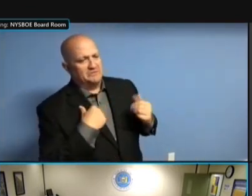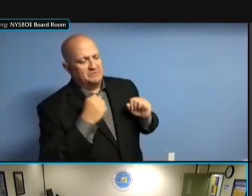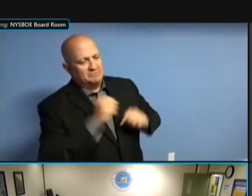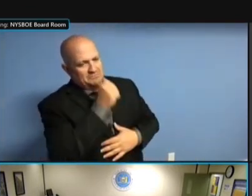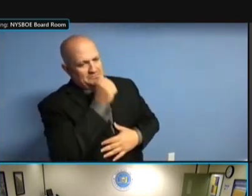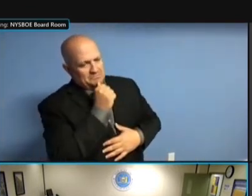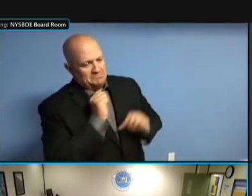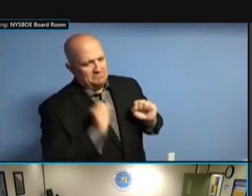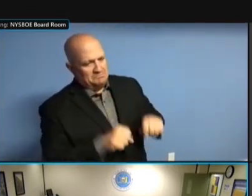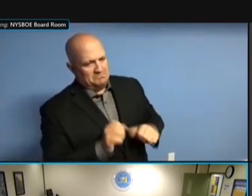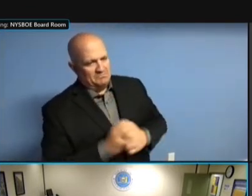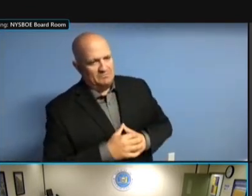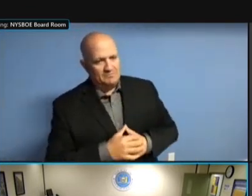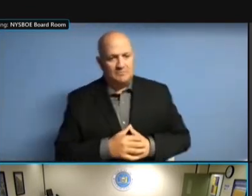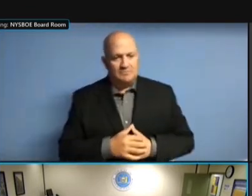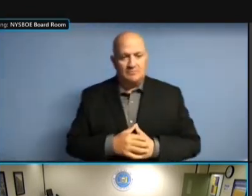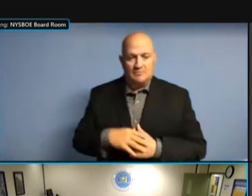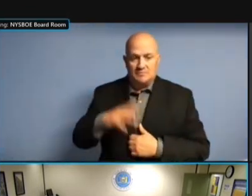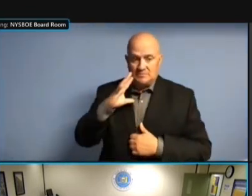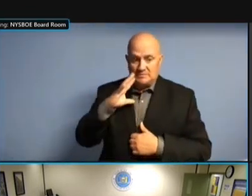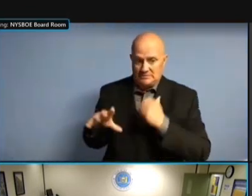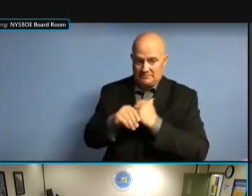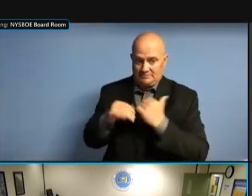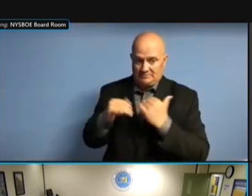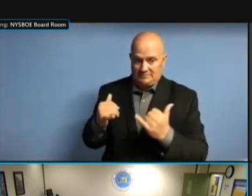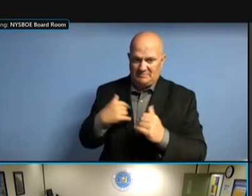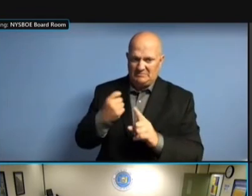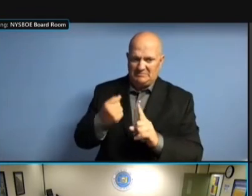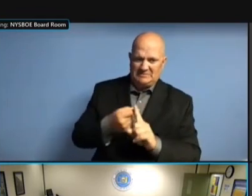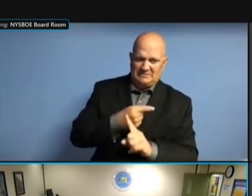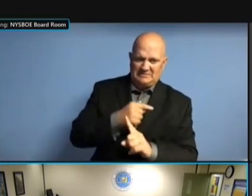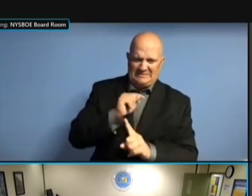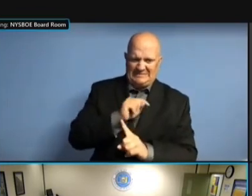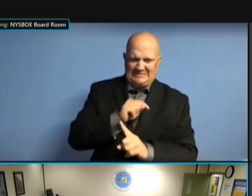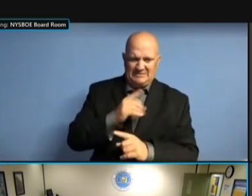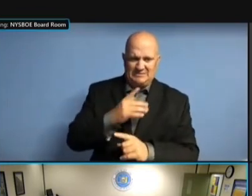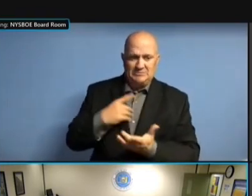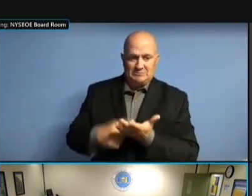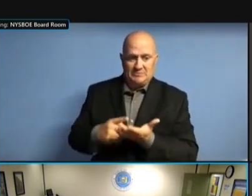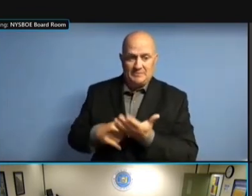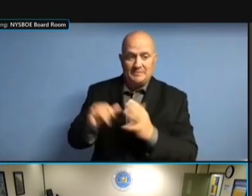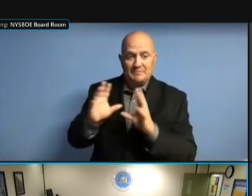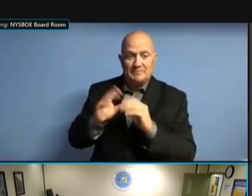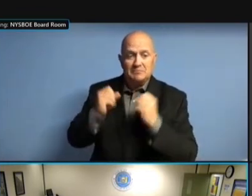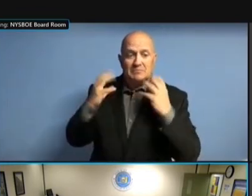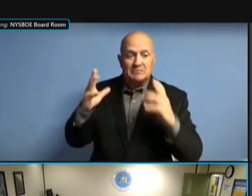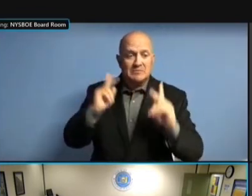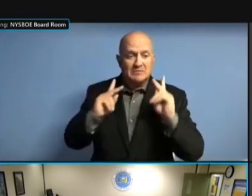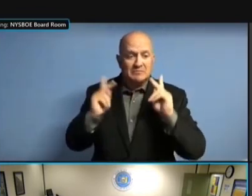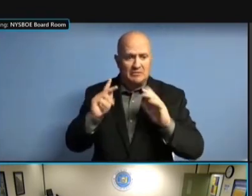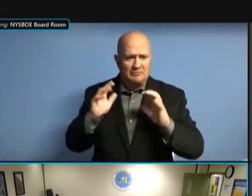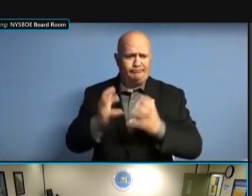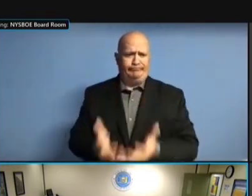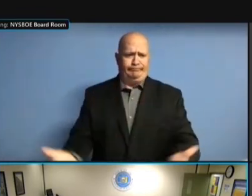I MEAN, BECAUSE I FEEL LIKE , I MEAN, BECAUSE I FEEL LIKE , THERE I MEAN, BECAUSE I FEEL LIKE , THERE WAS I MEAN, BECAUSE I FEEL LIKE , THERE WAS A I MEAN, BECAUSE I FEEL LIKE , THERE WAS A LOT , THERE WAS A LOT , THERE WAS A LOT OF , THERE WAS A LOT OF PEOPLE , THERE WAS A LOT OF PEOPLE THERE. OF PEOPLE THERE. OF PEOPLE THERE. THEY OF PEOPLE THERE. THEY DID OF PEOPLE THERE. THEY DID A OF PEOPLE THERE. THEY DID A NICE OF PEOPLE THERE. THEY DID A NICE PRESENTATION. THEY DID A NICE PRESENTATION. THEY DID A NICE PRESENTATION. >> THEY DID A NICE PRESENTATION. >> "THEY"